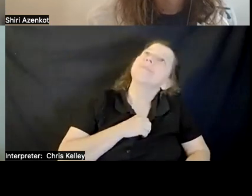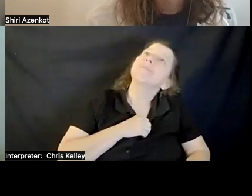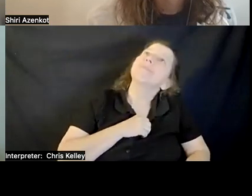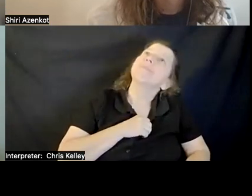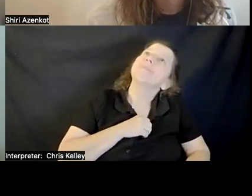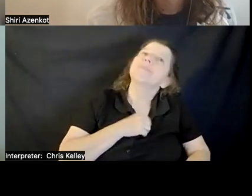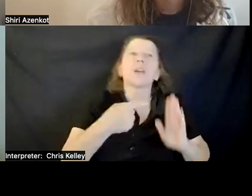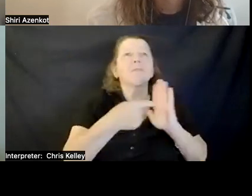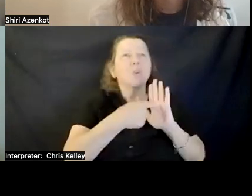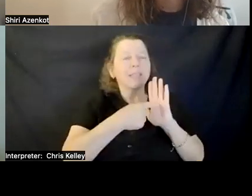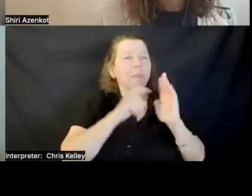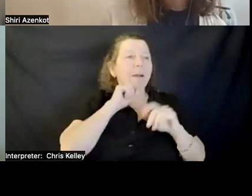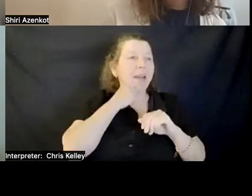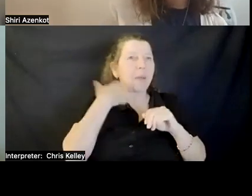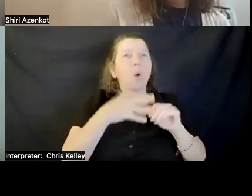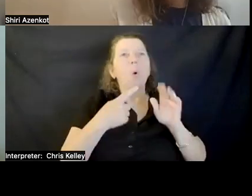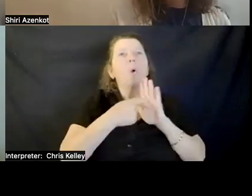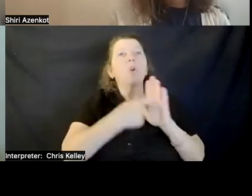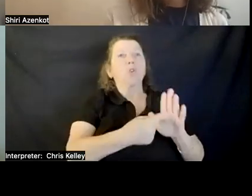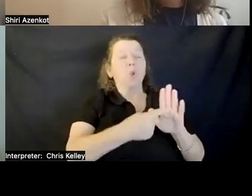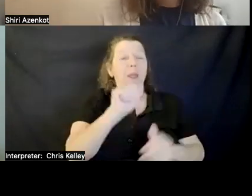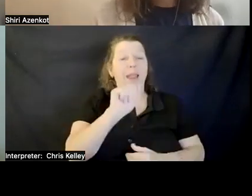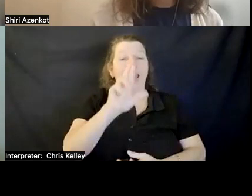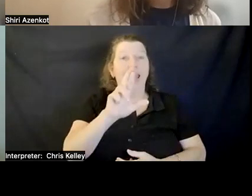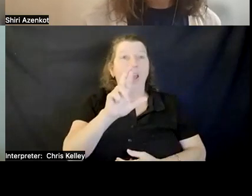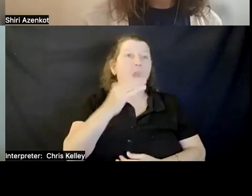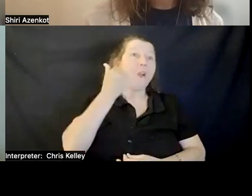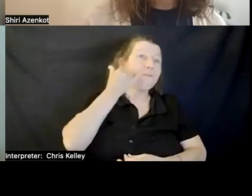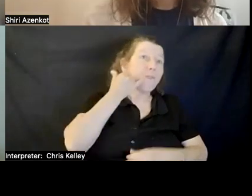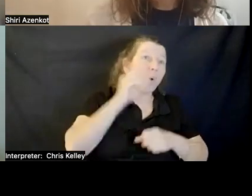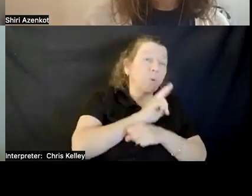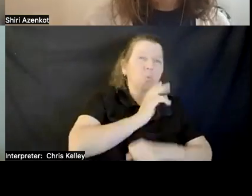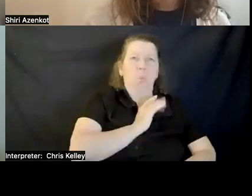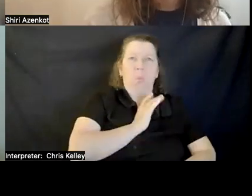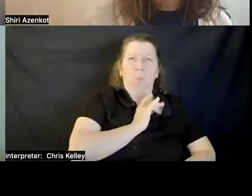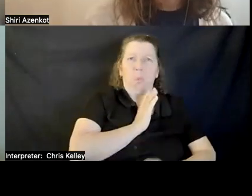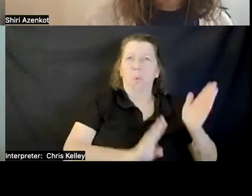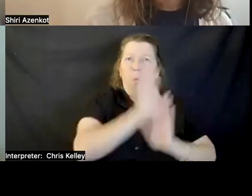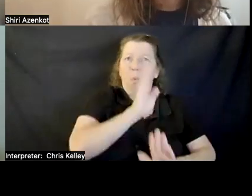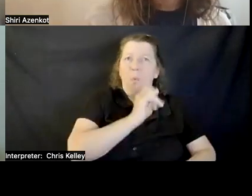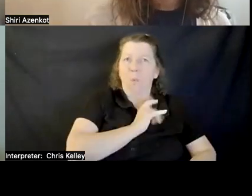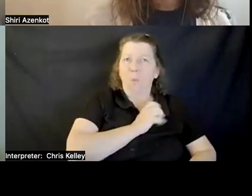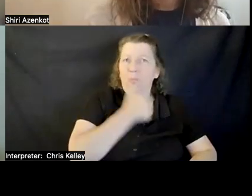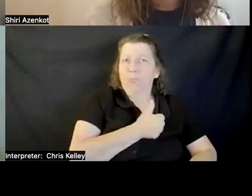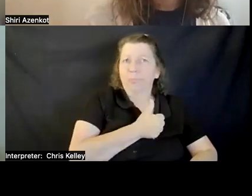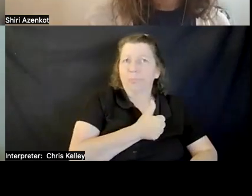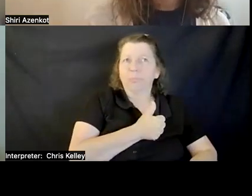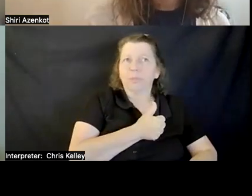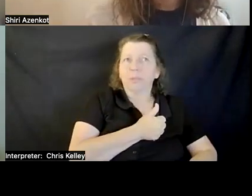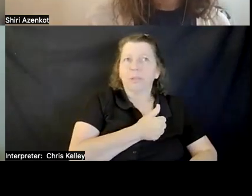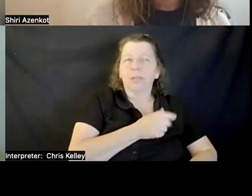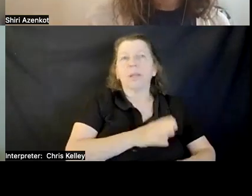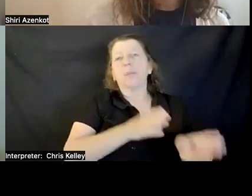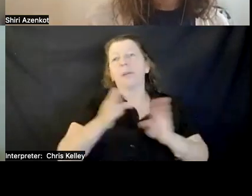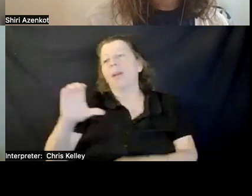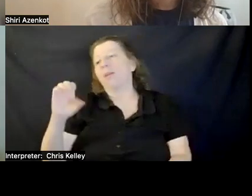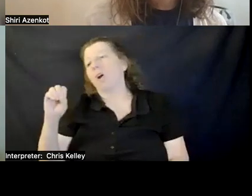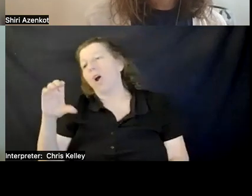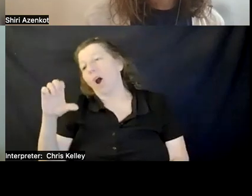SHOWING INFORMATION FOR AR PHONE APPLICATIONS BUT THEN YOU HAVE THE OCULUS. THEY DON'T HAVE